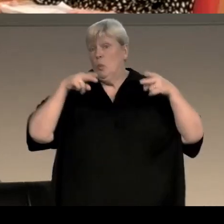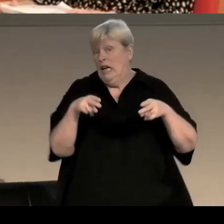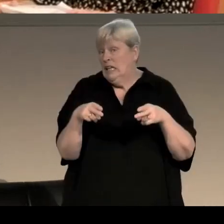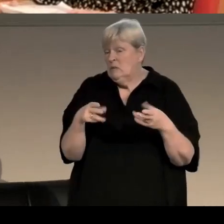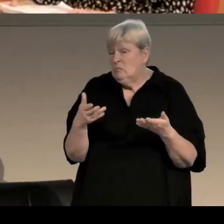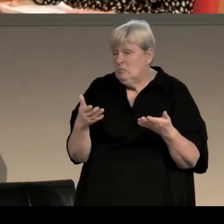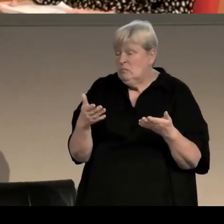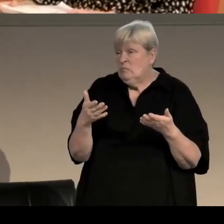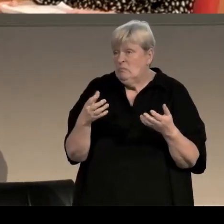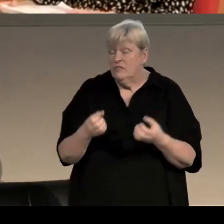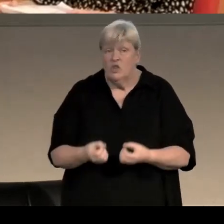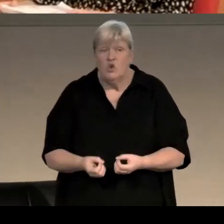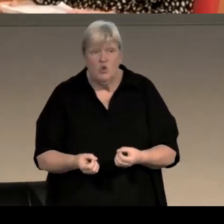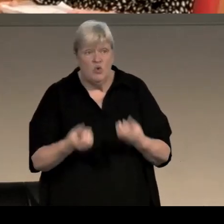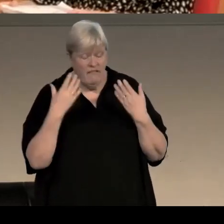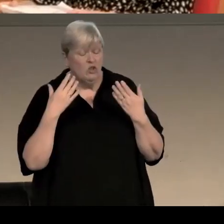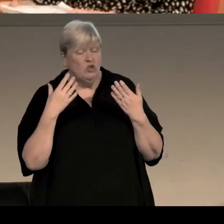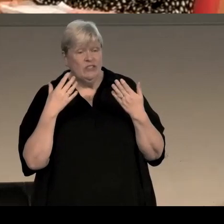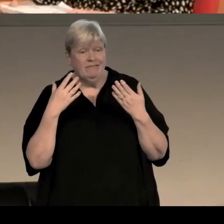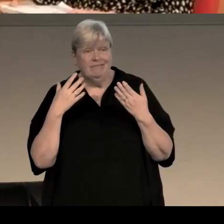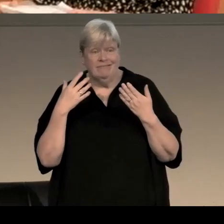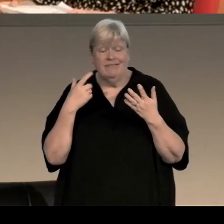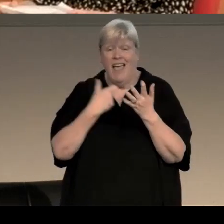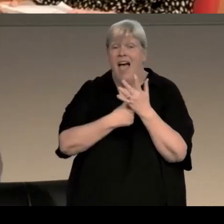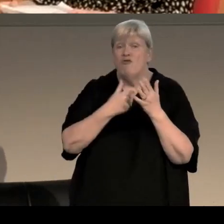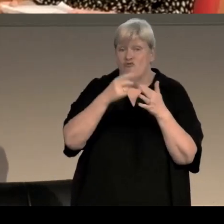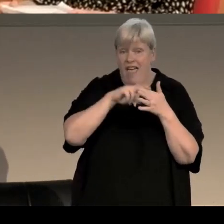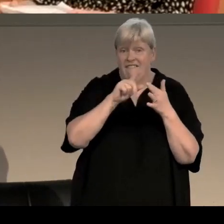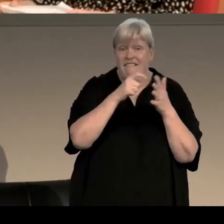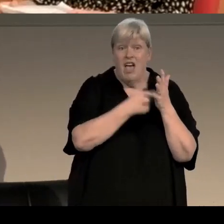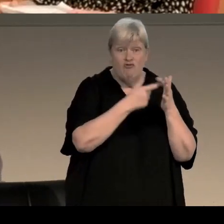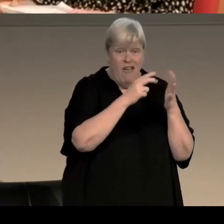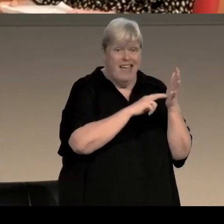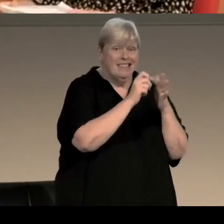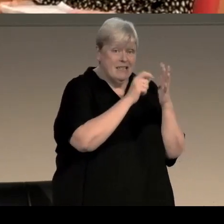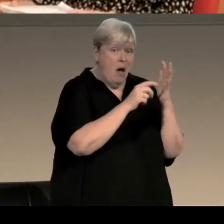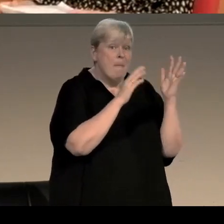The devolution referendum was was a huge thing in Scotland, in 1979, I mean it really was a defining moment,